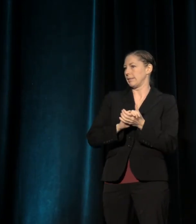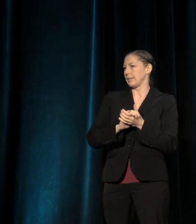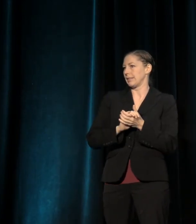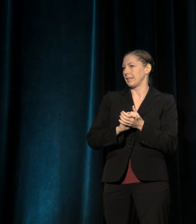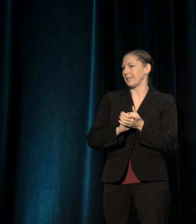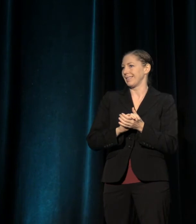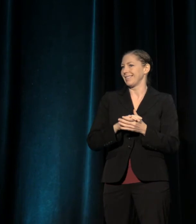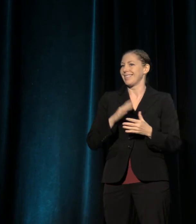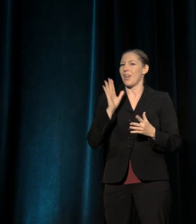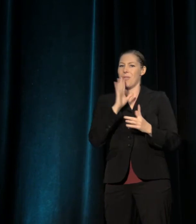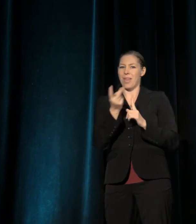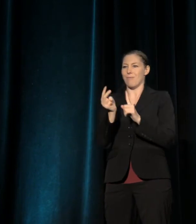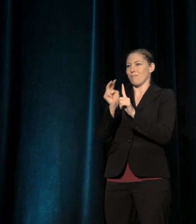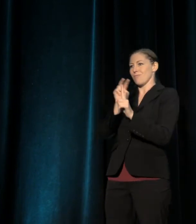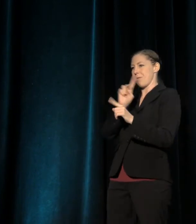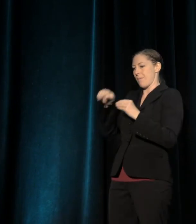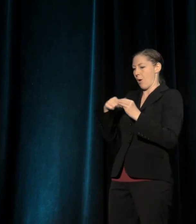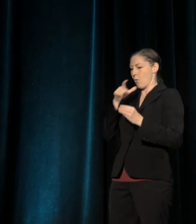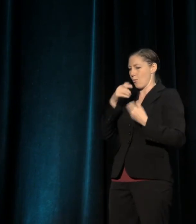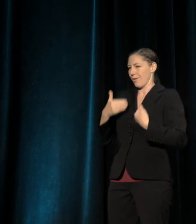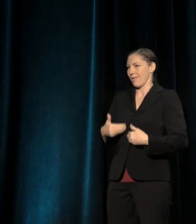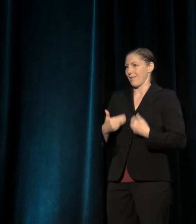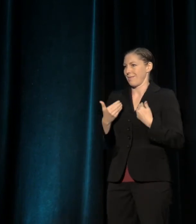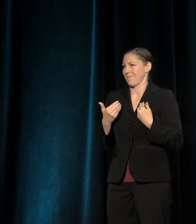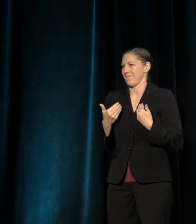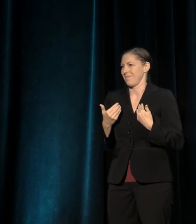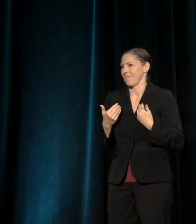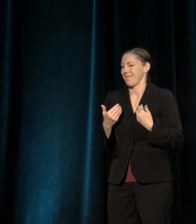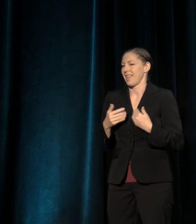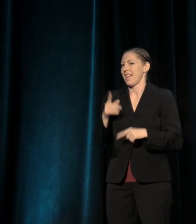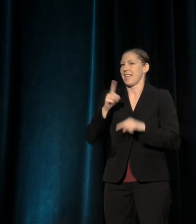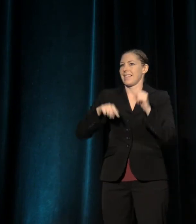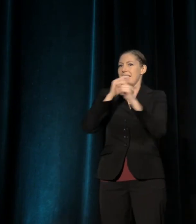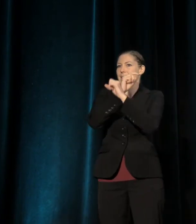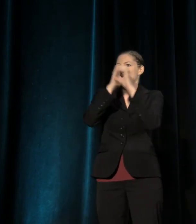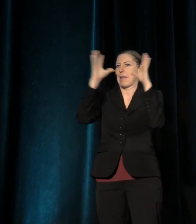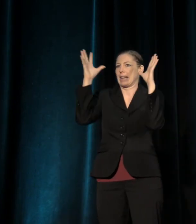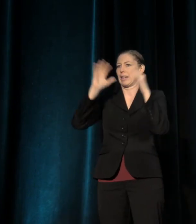about what they believe about themselves. That since they can't imagine any kind of generosity,